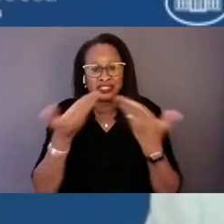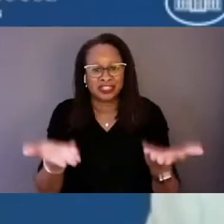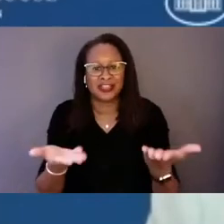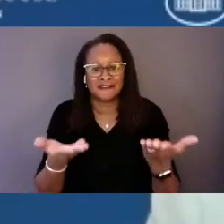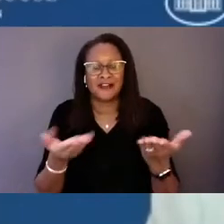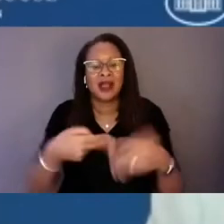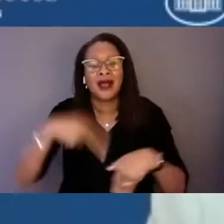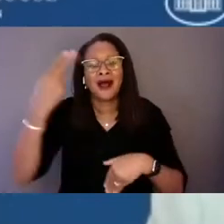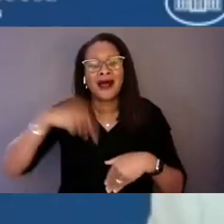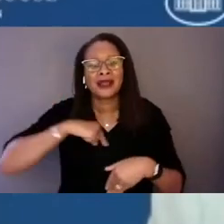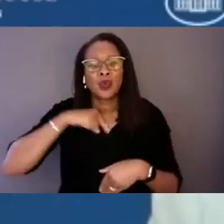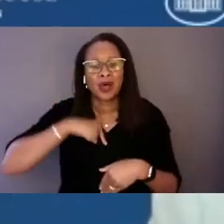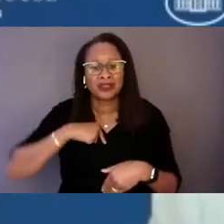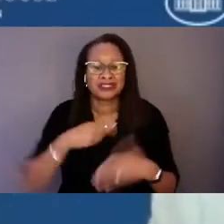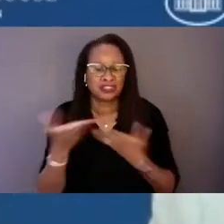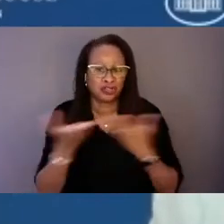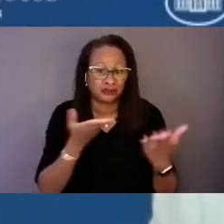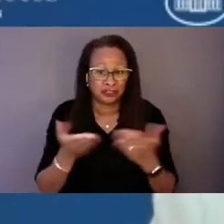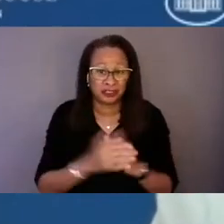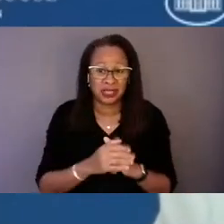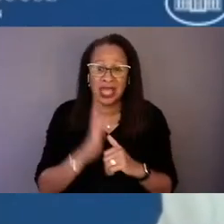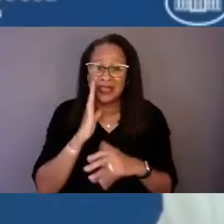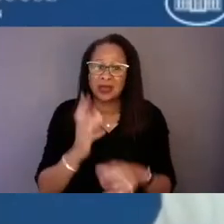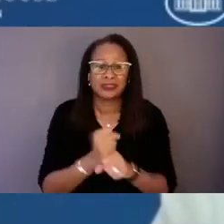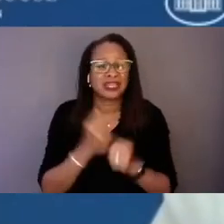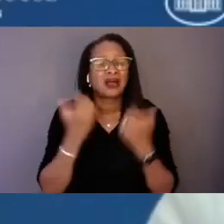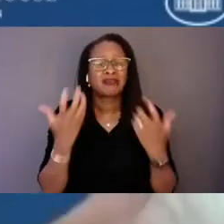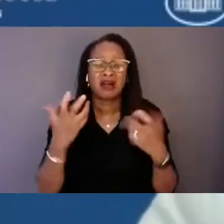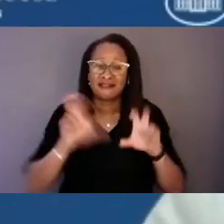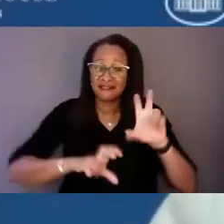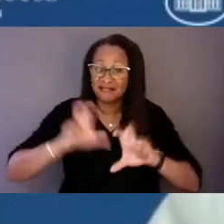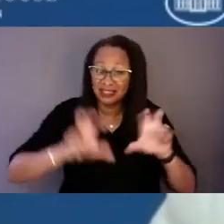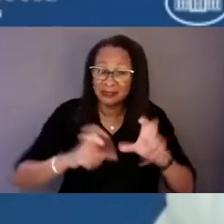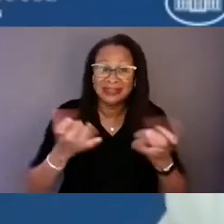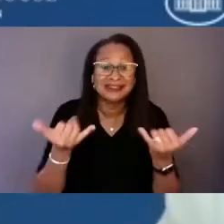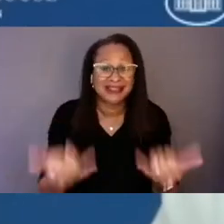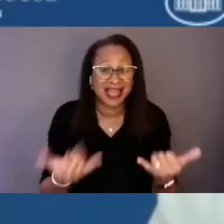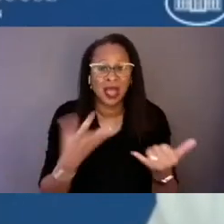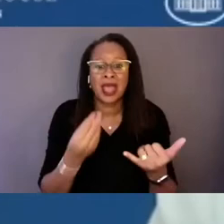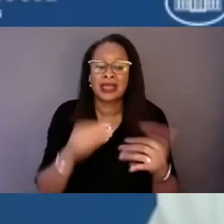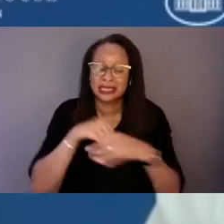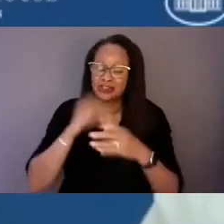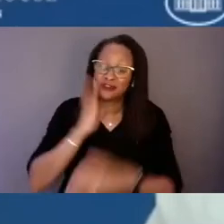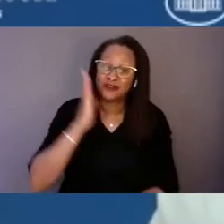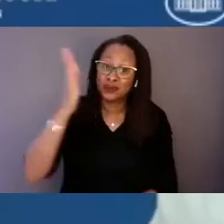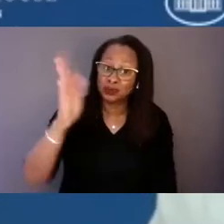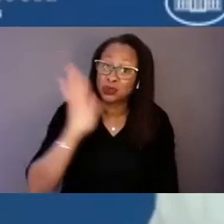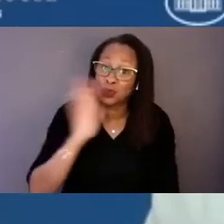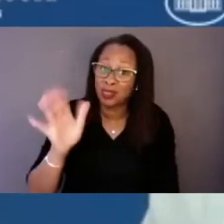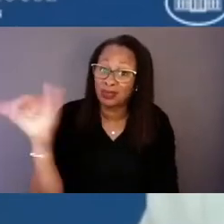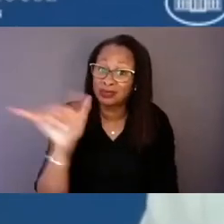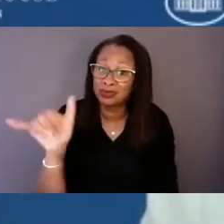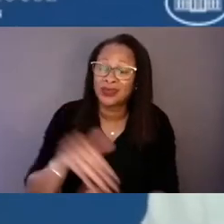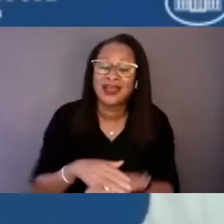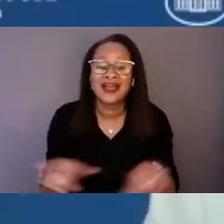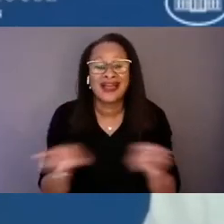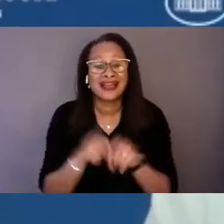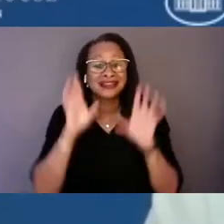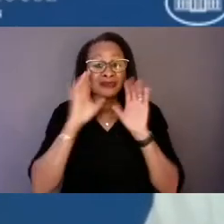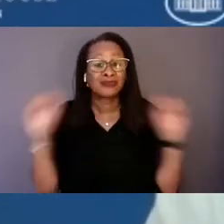and that is going to take significant investment now and well into the future. As the President outlined in his FY '23 budget,